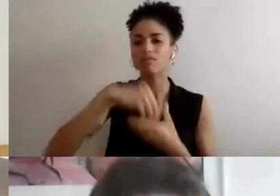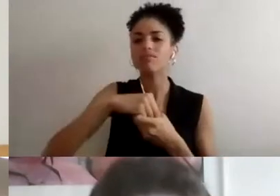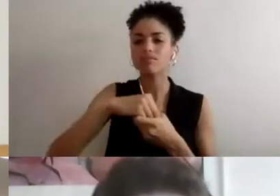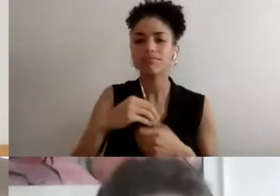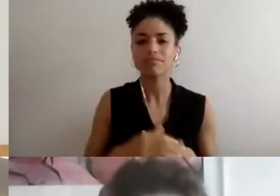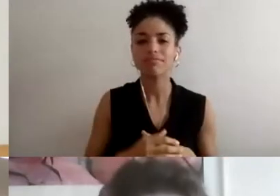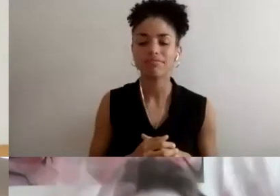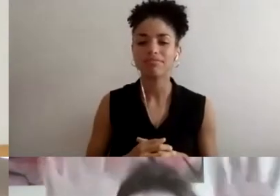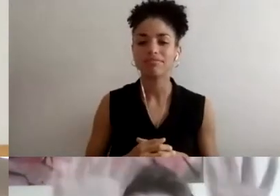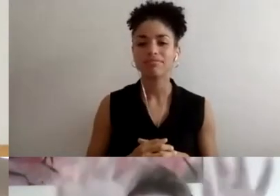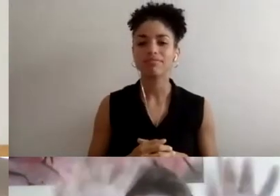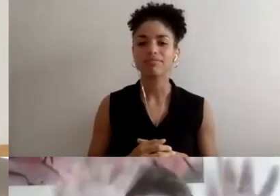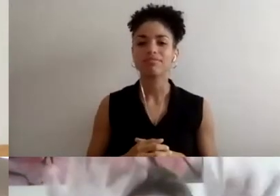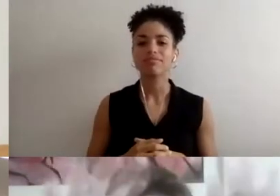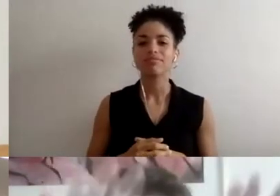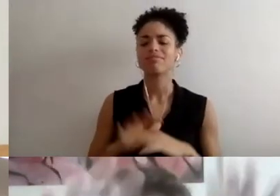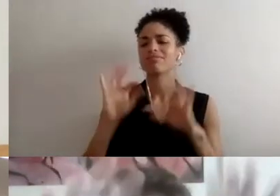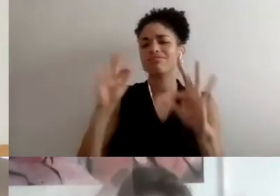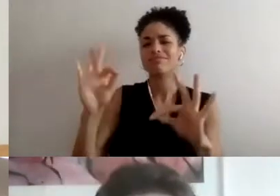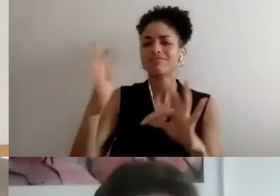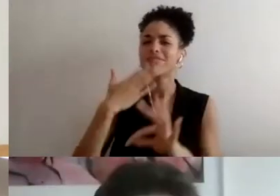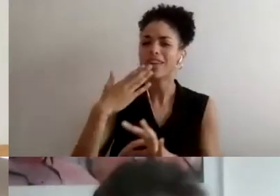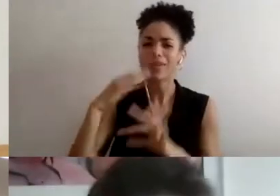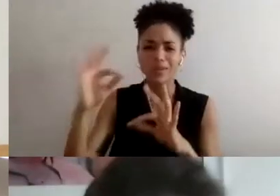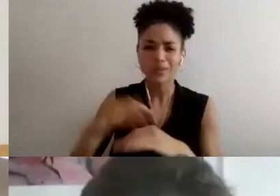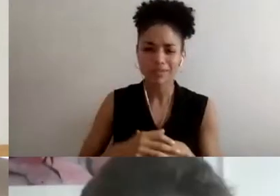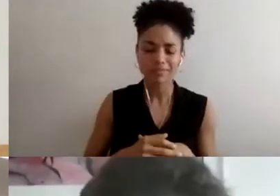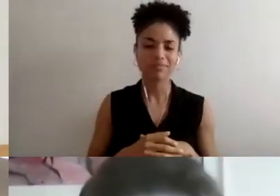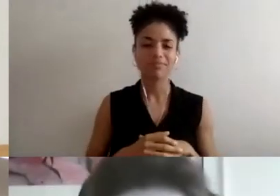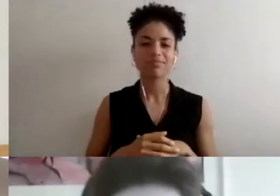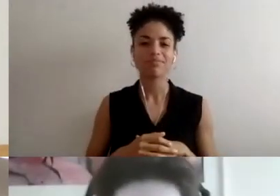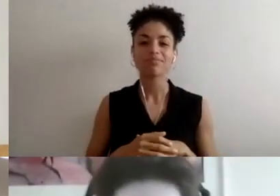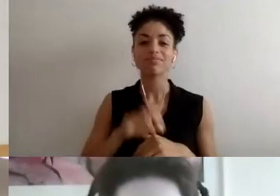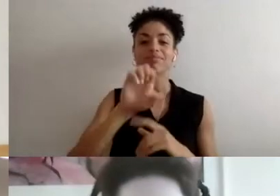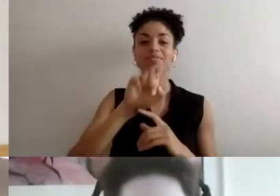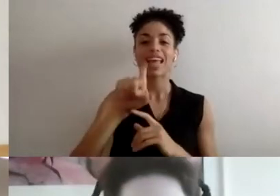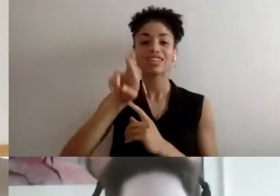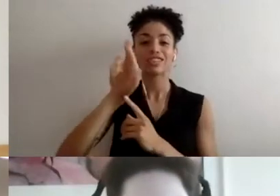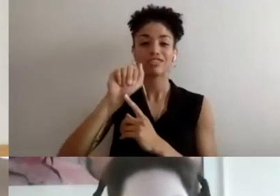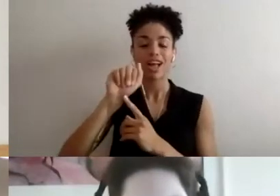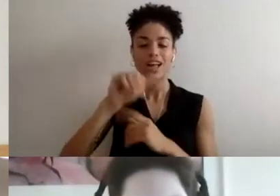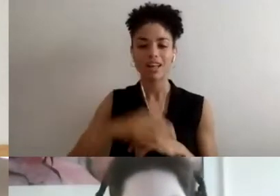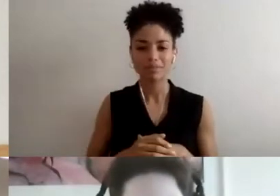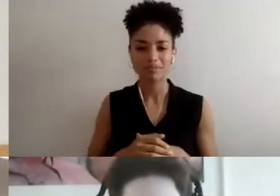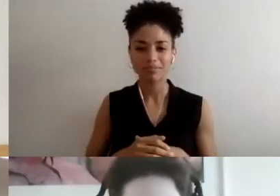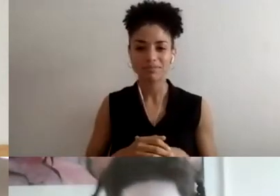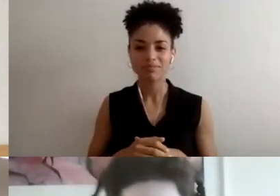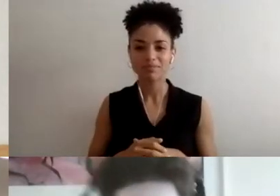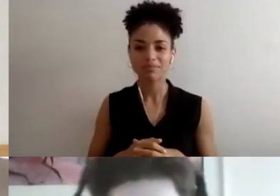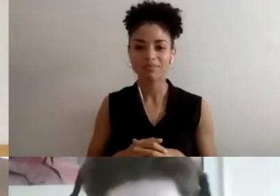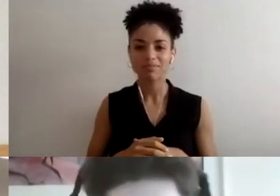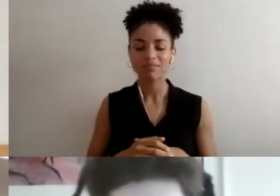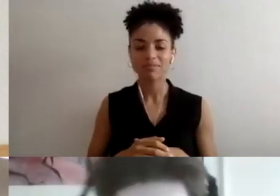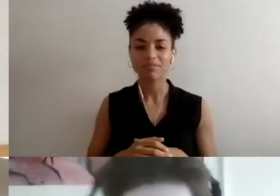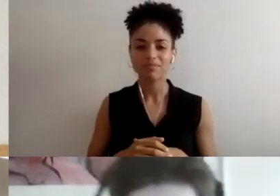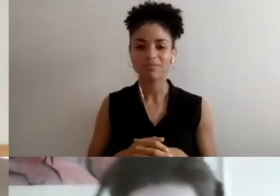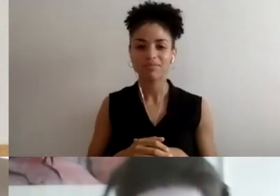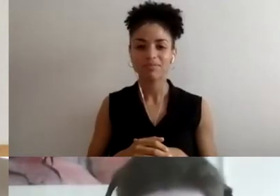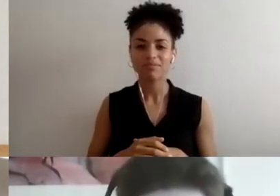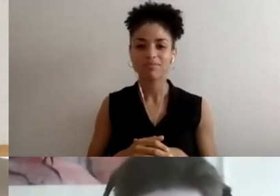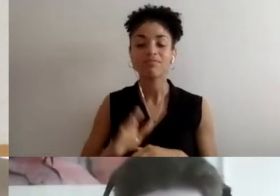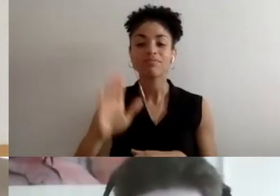I love that Jerron. Thank You. Ezra what are your thoughts?